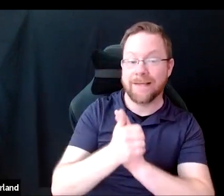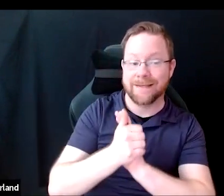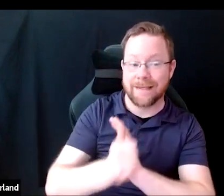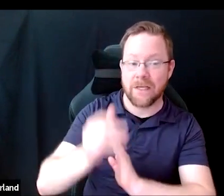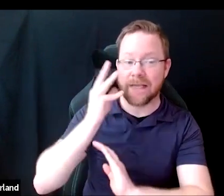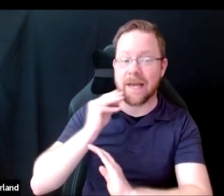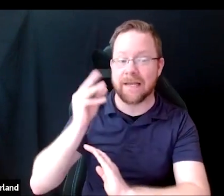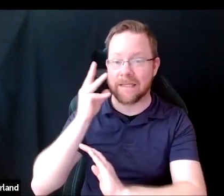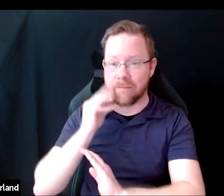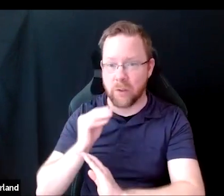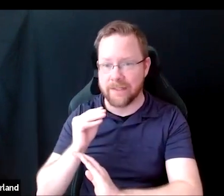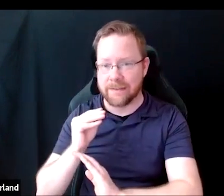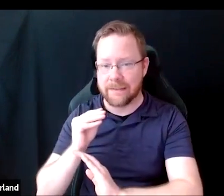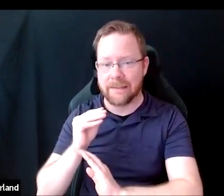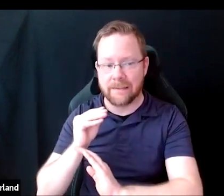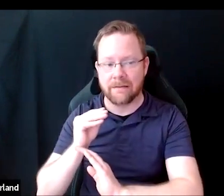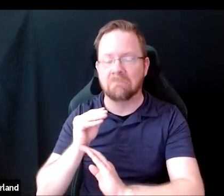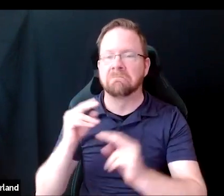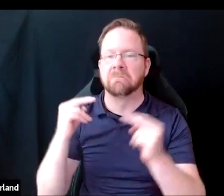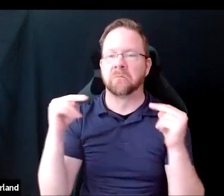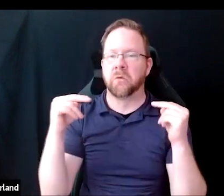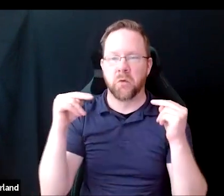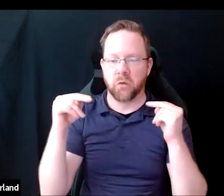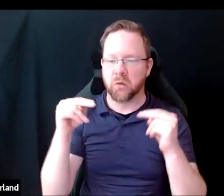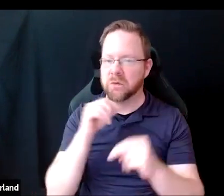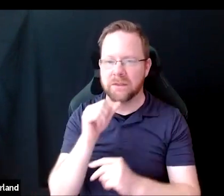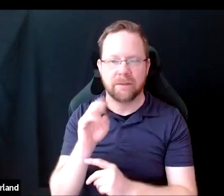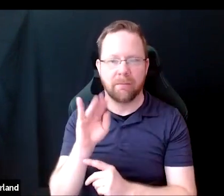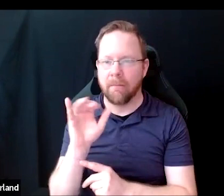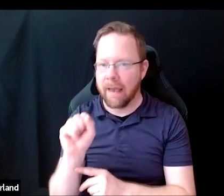as they apply to the role in an unbiased manner.